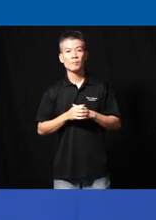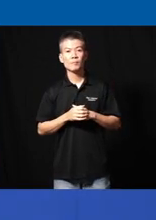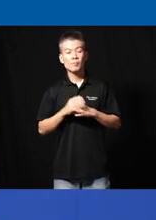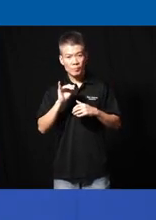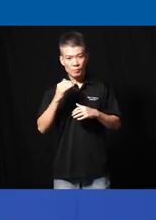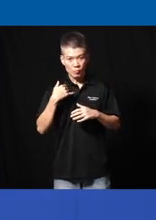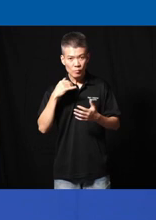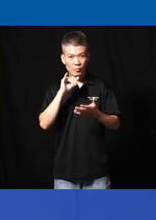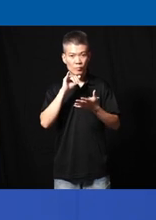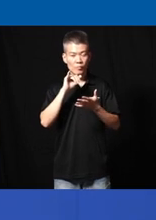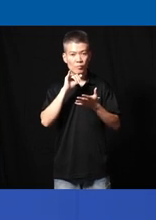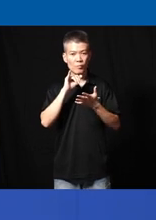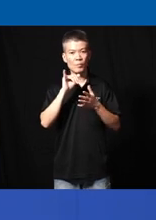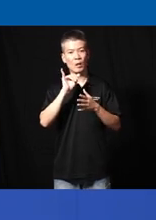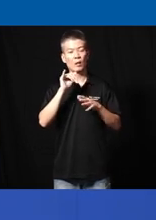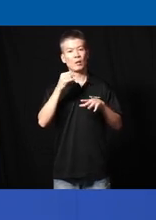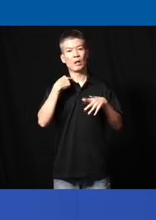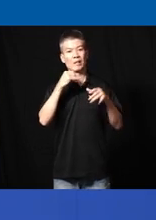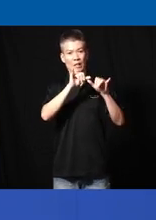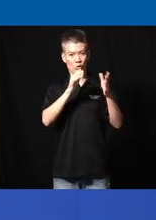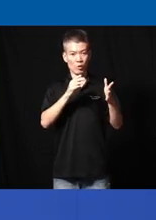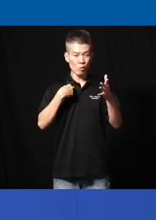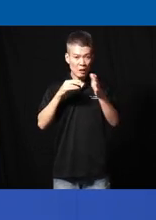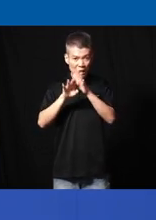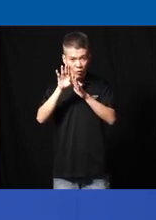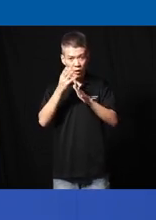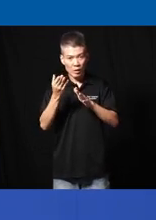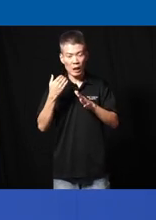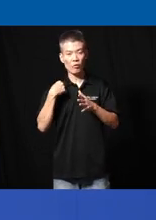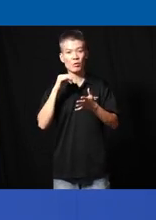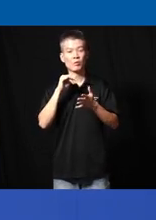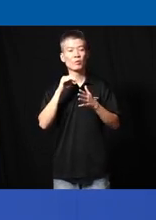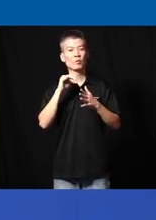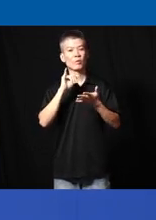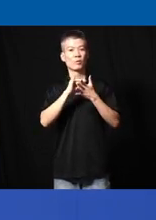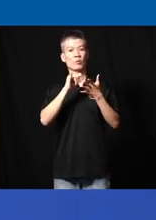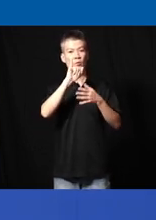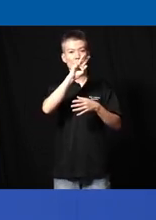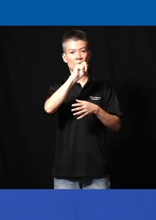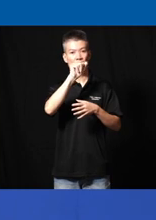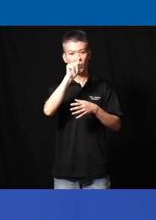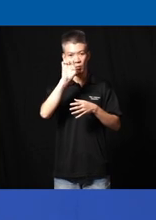always this um you know as as Engineers develop thing there's always this uh innate uh push to